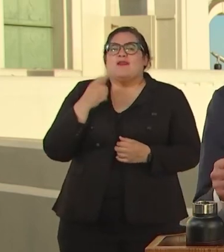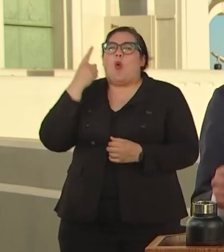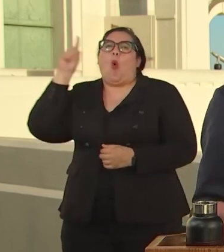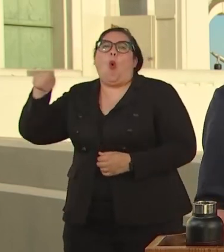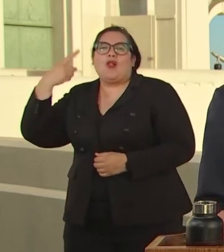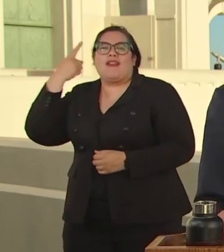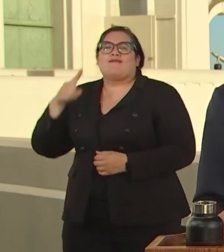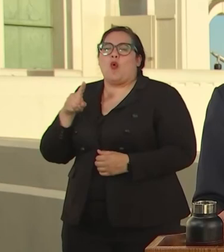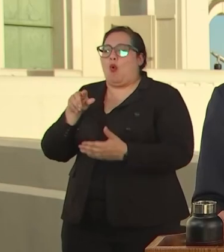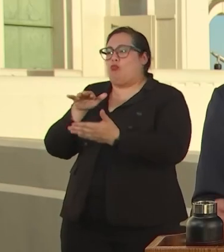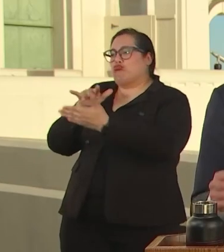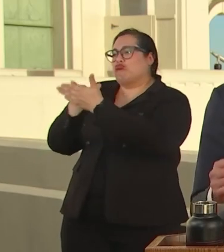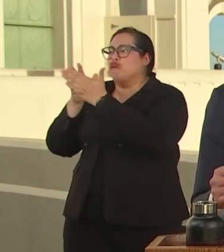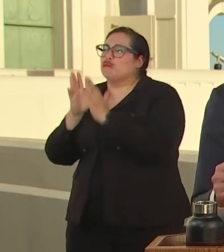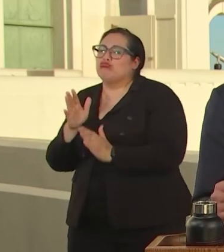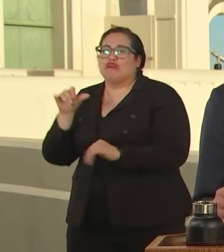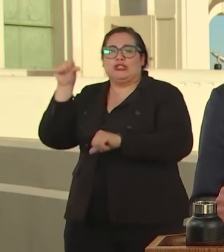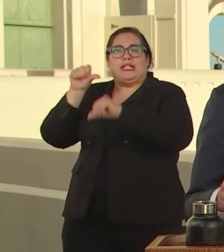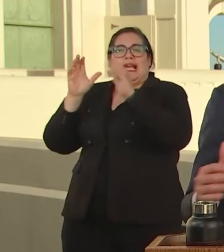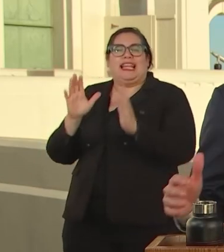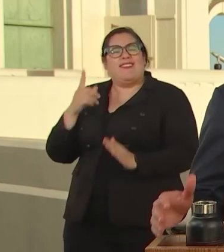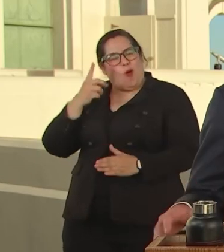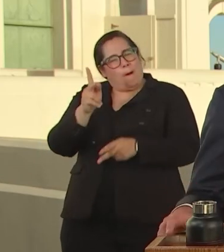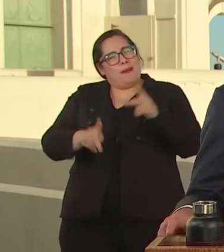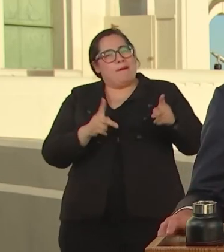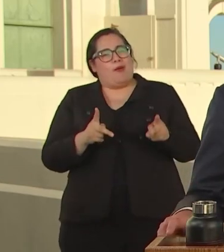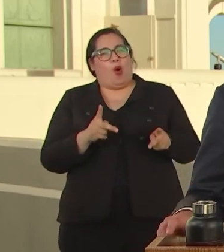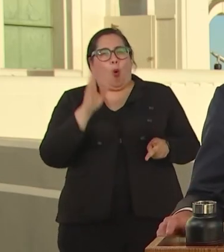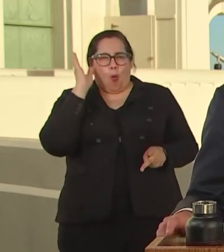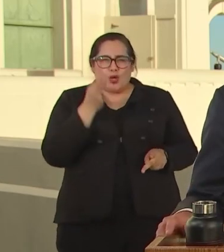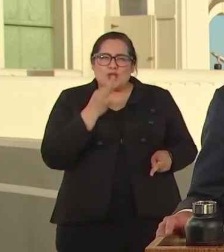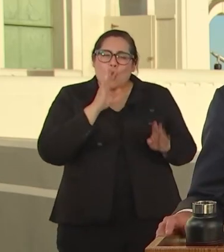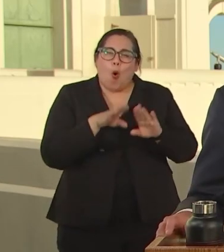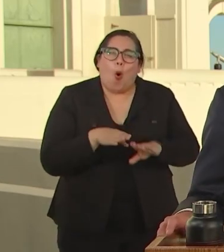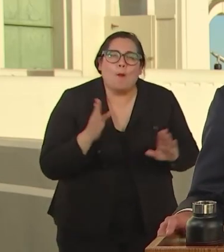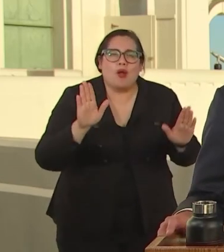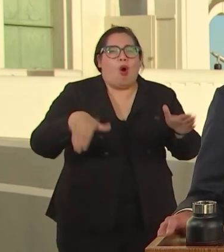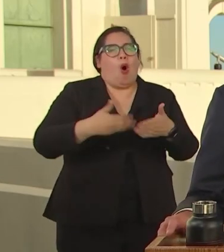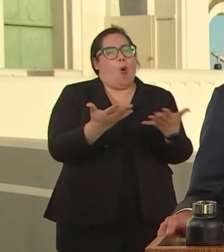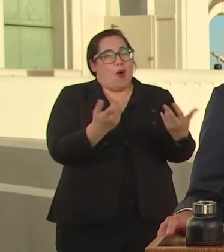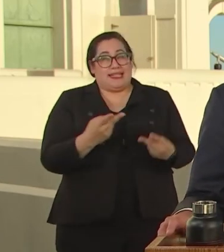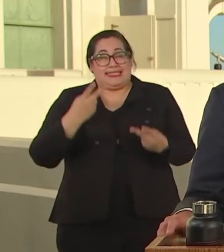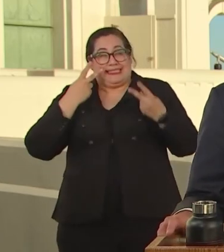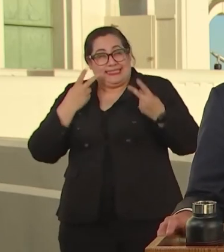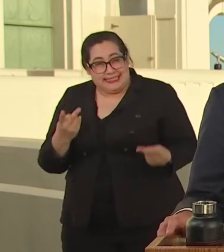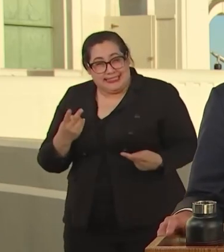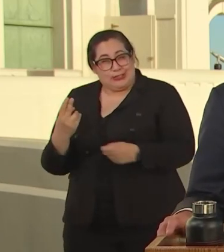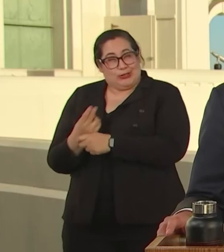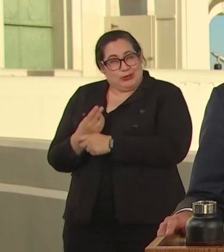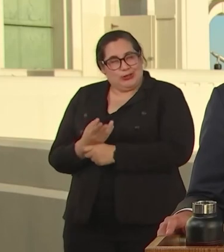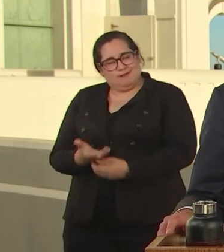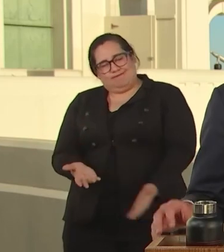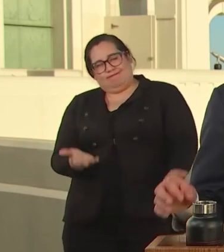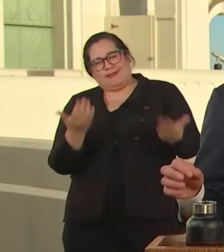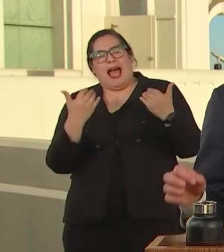THESE ARE TELESCOPE OPEN AGAIN FOR ALL WHO WISH TO SEE AND I KNOW WE ALL WANT TO SEE AND